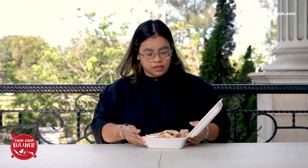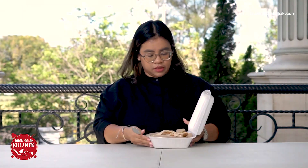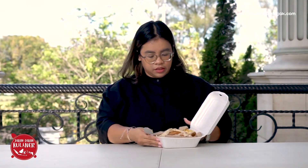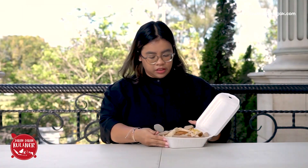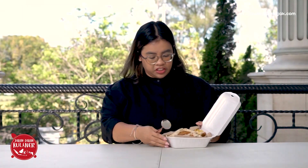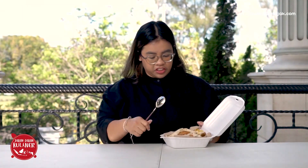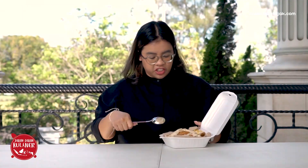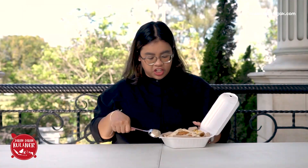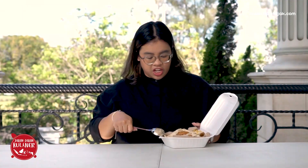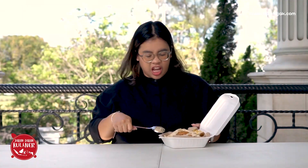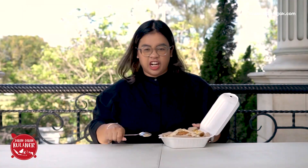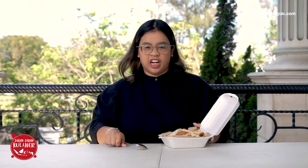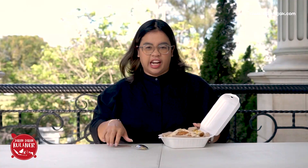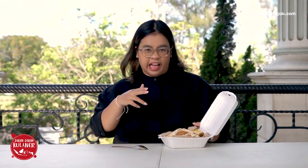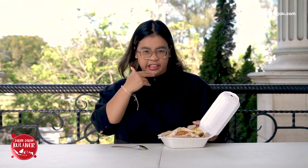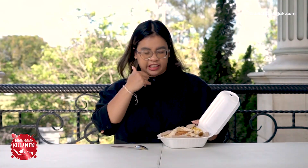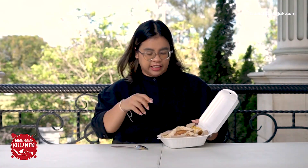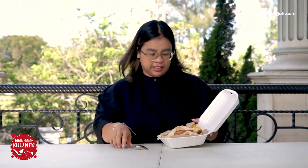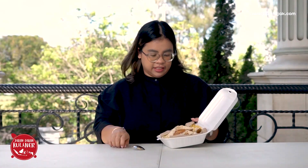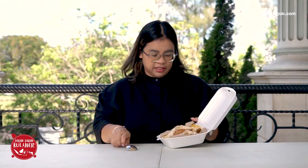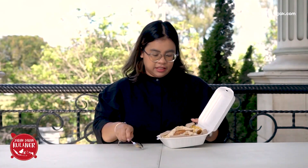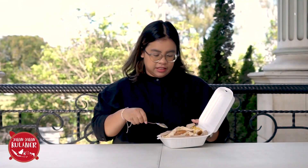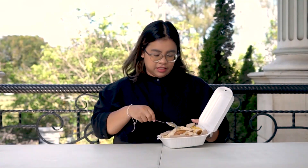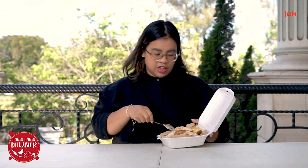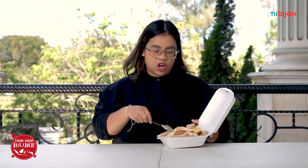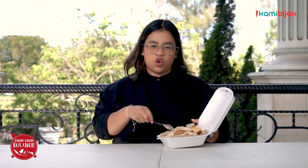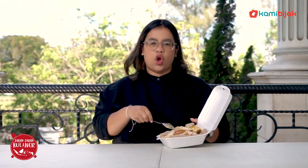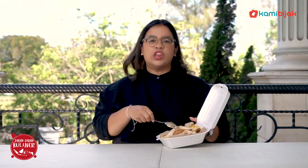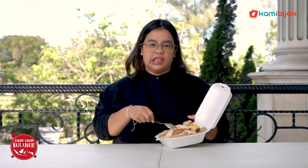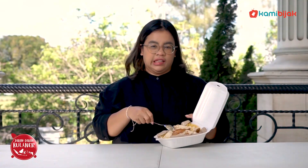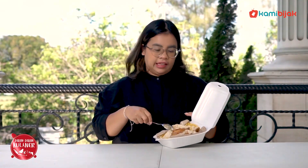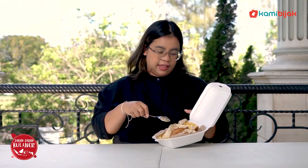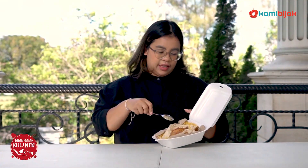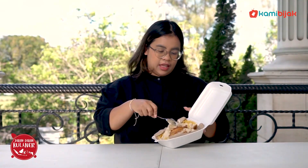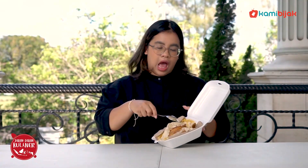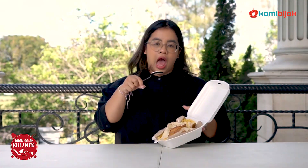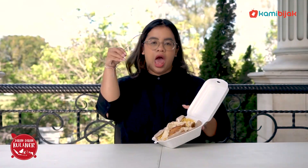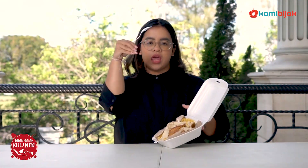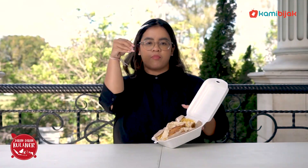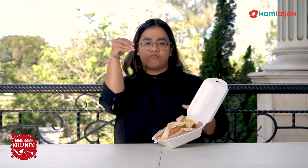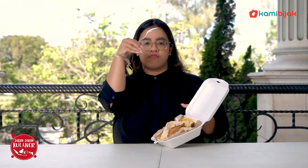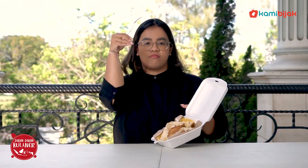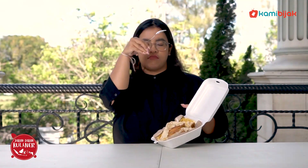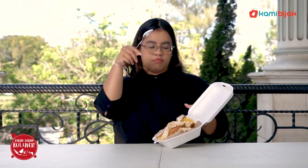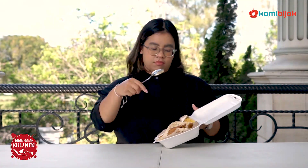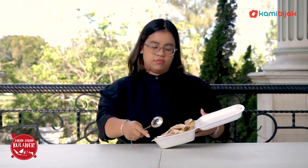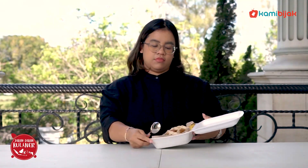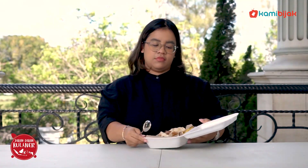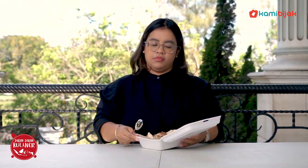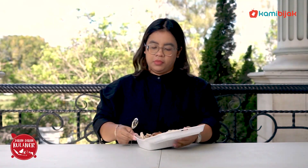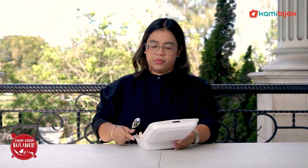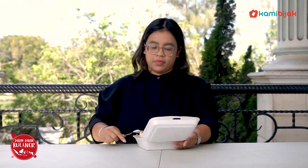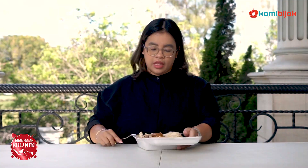So, it contains chicken, bread, and also biryani rice.